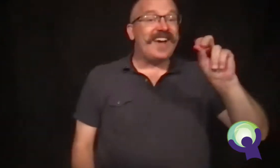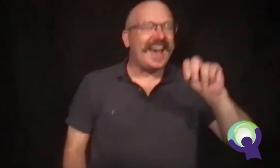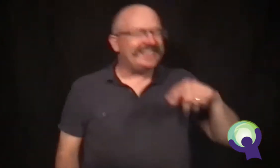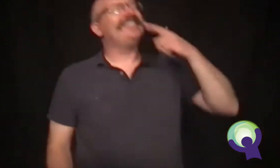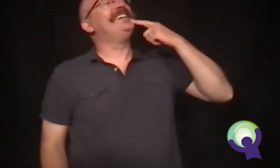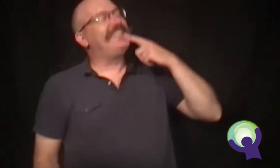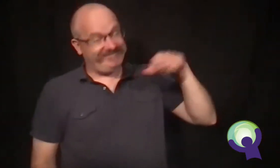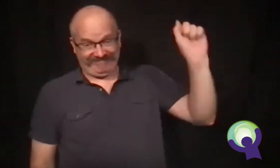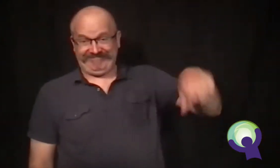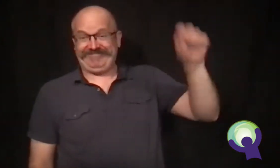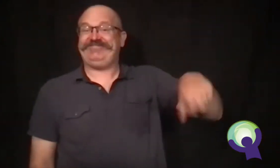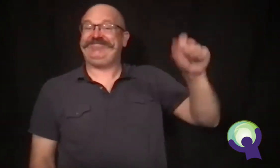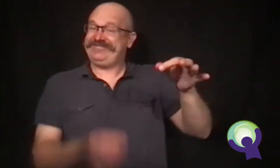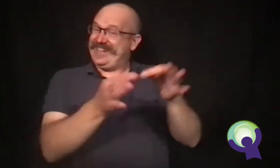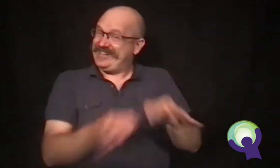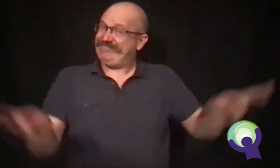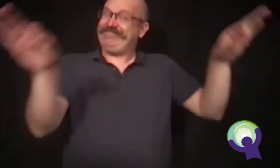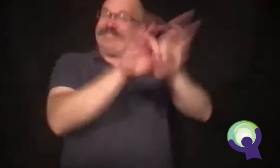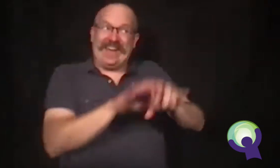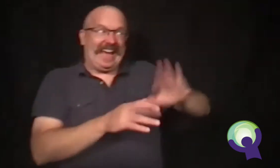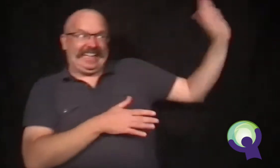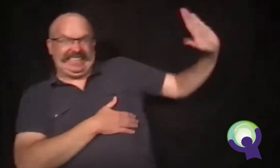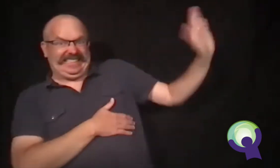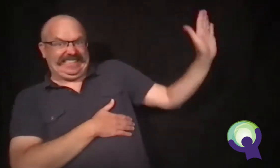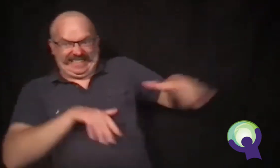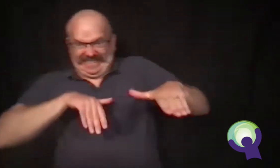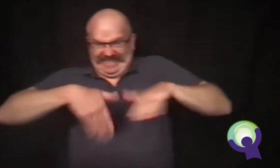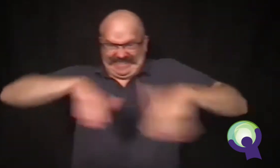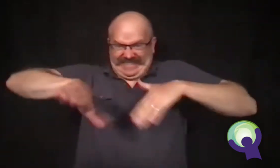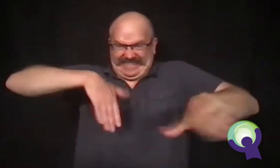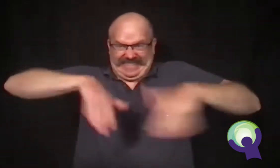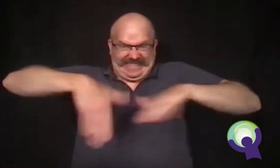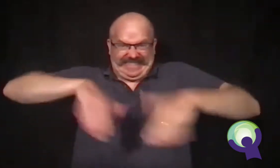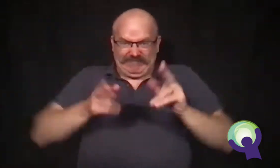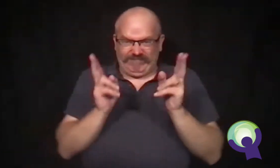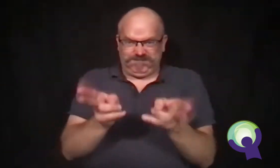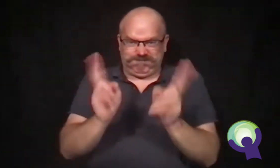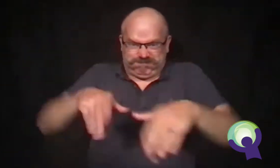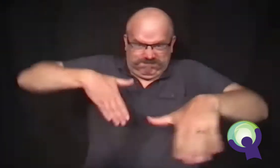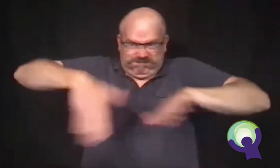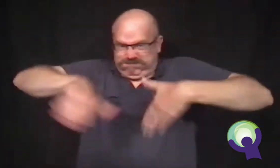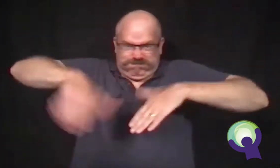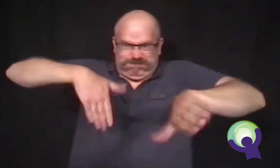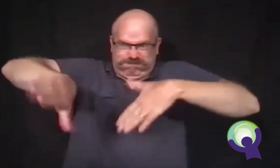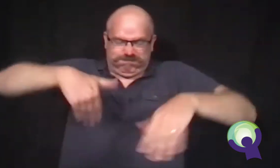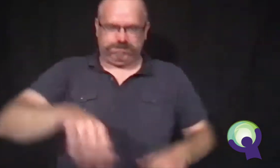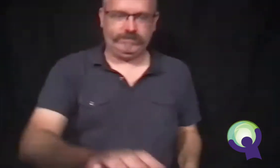“Are you kidding?" Ron laughed. He loved to play basketball but not today.